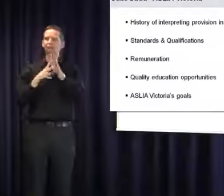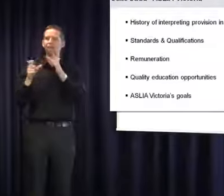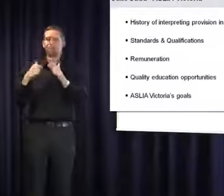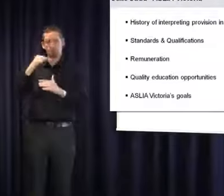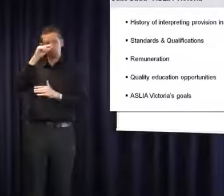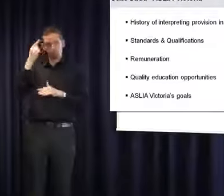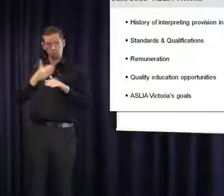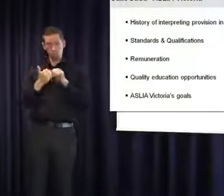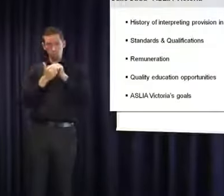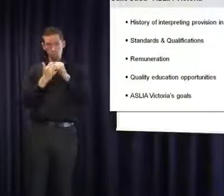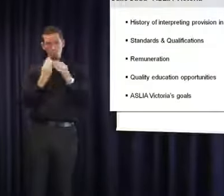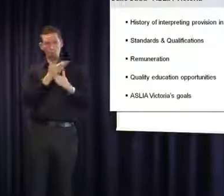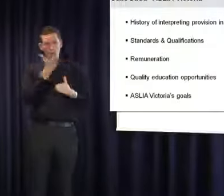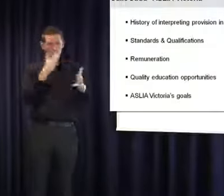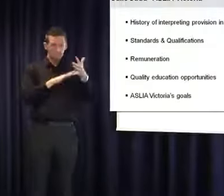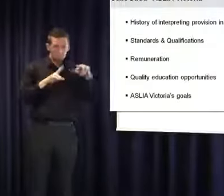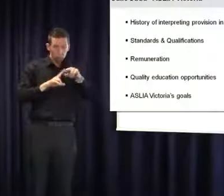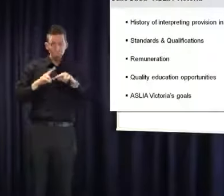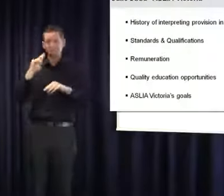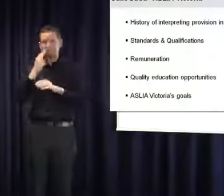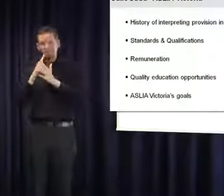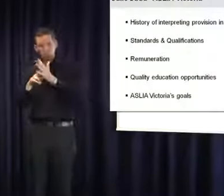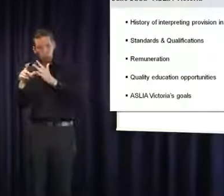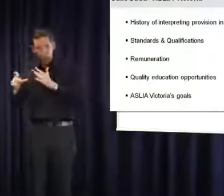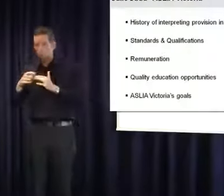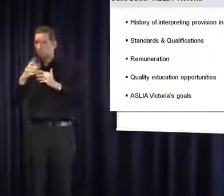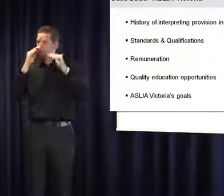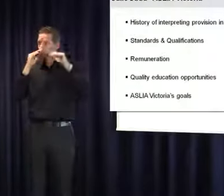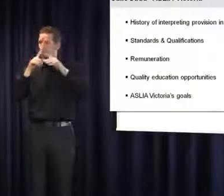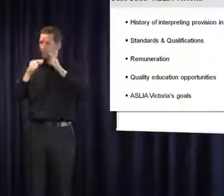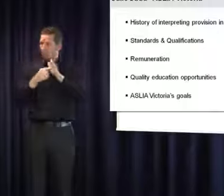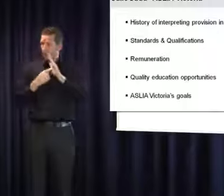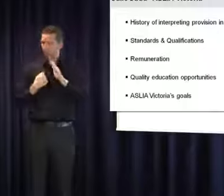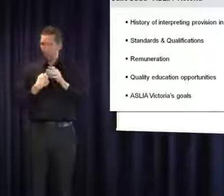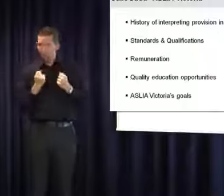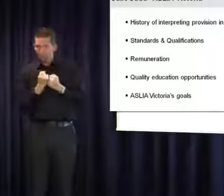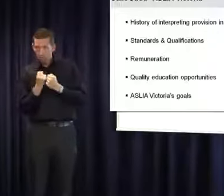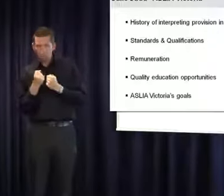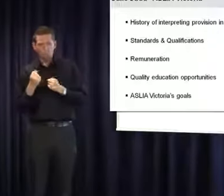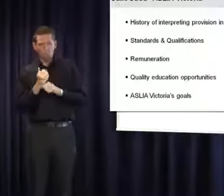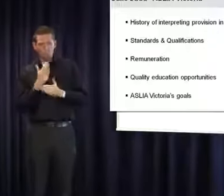with Deaf Victoria and the education department to ensure that these issues are addressed